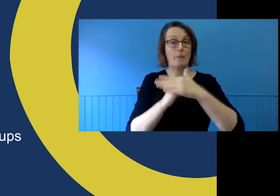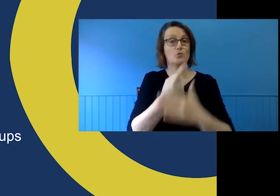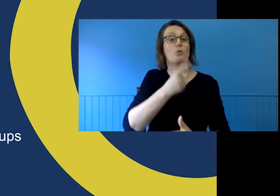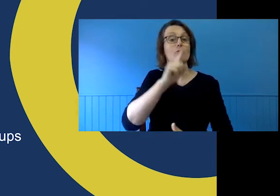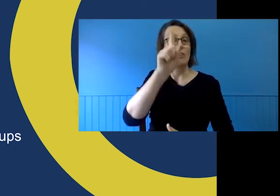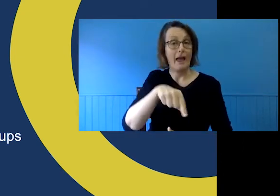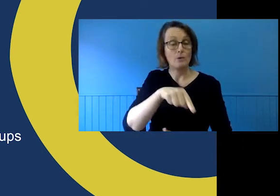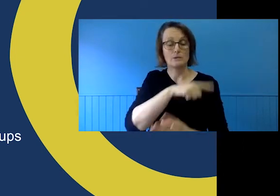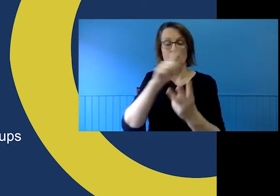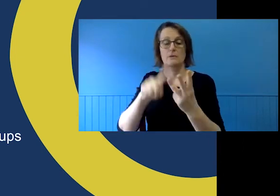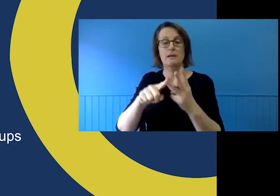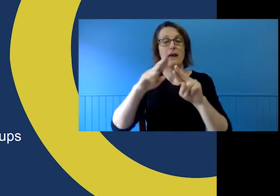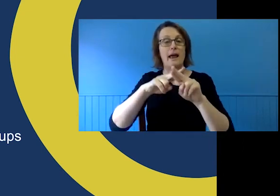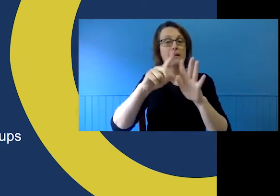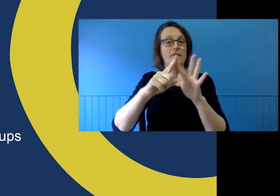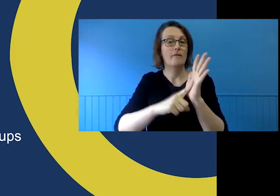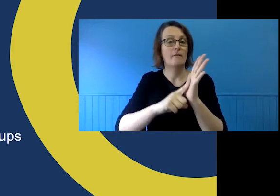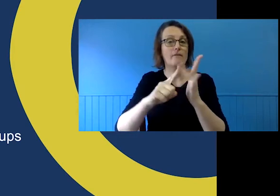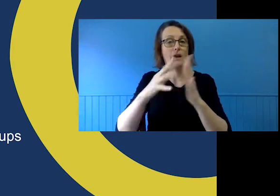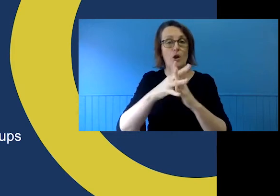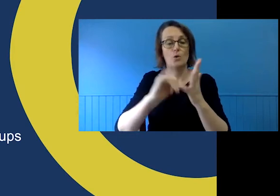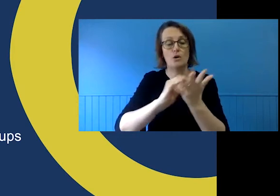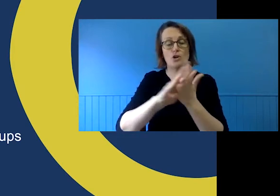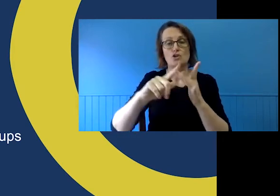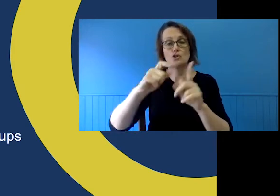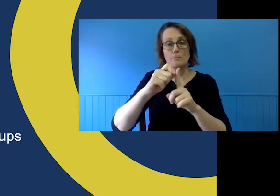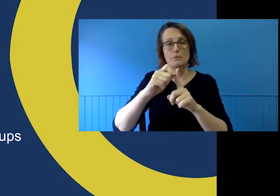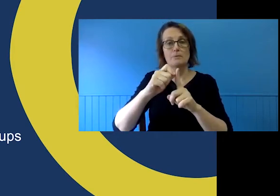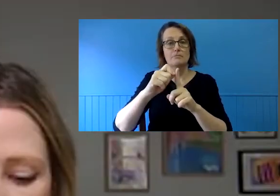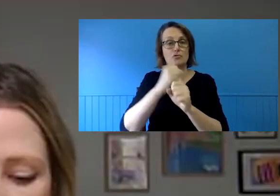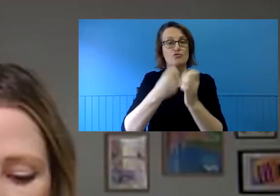And fellowship grants to support professional development for up to two years.